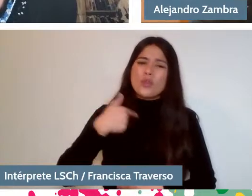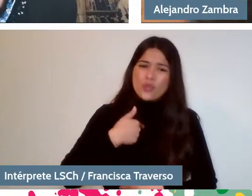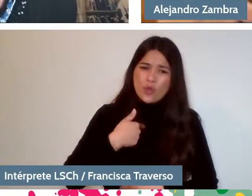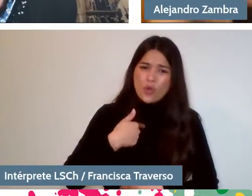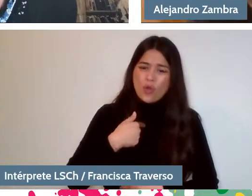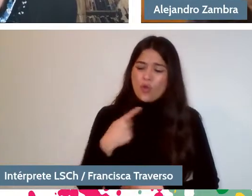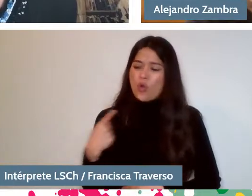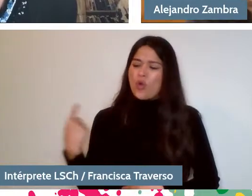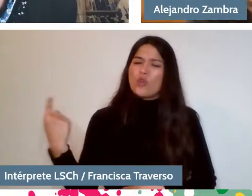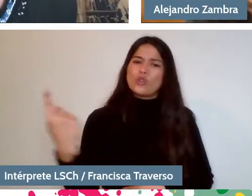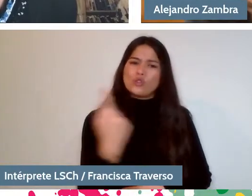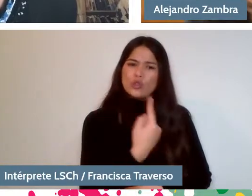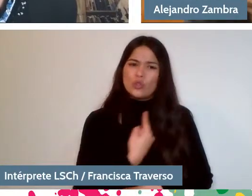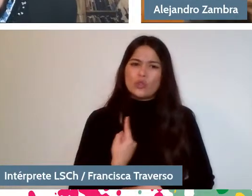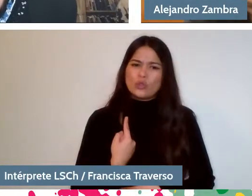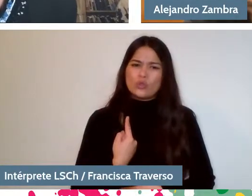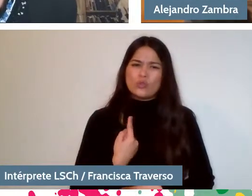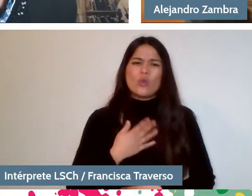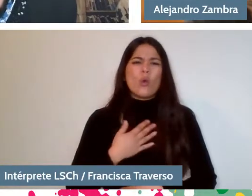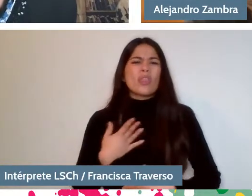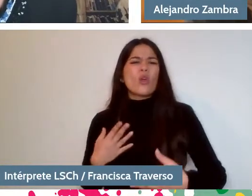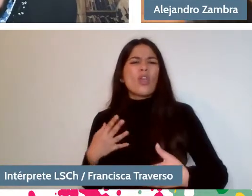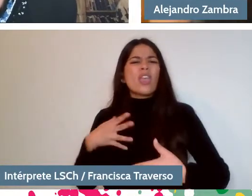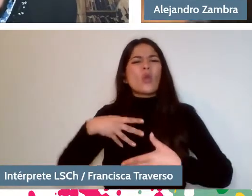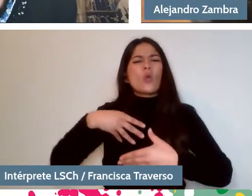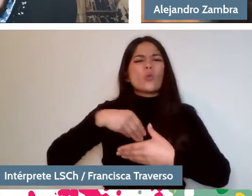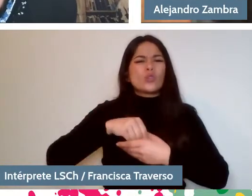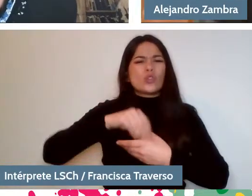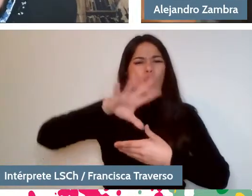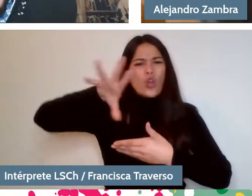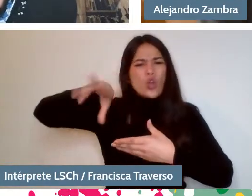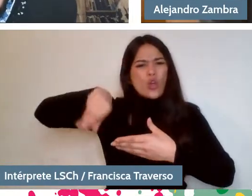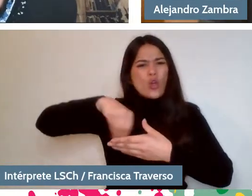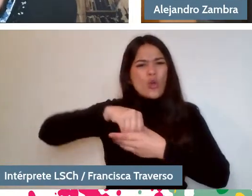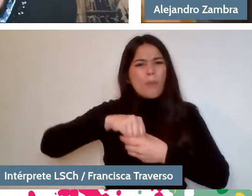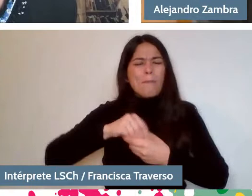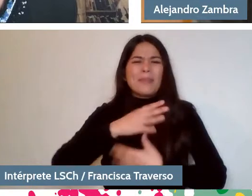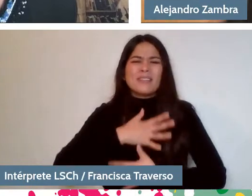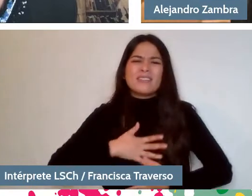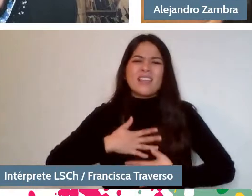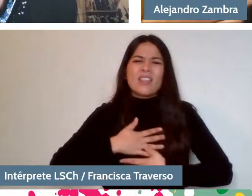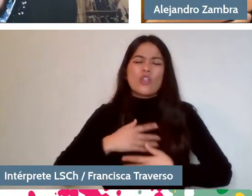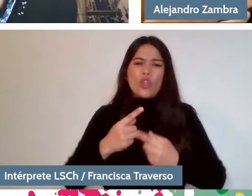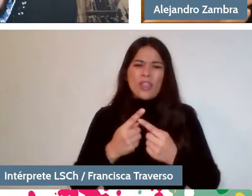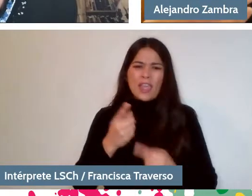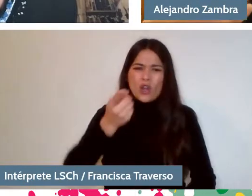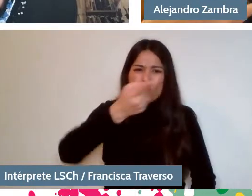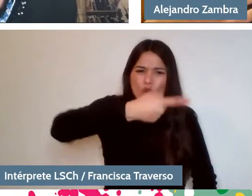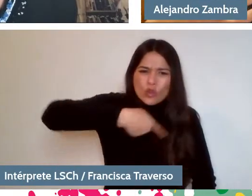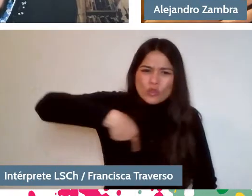How included do we feel in which of us? And how...?